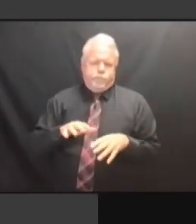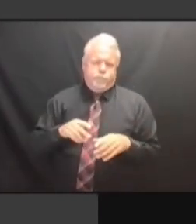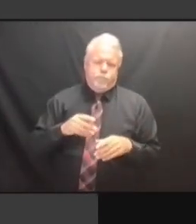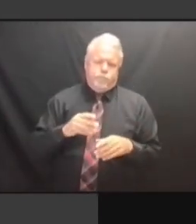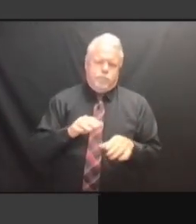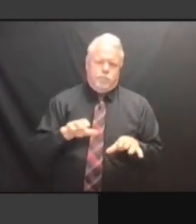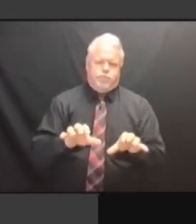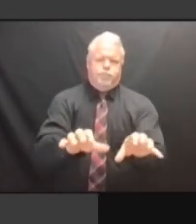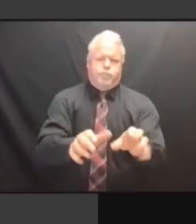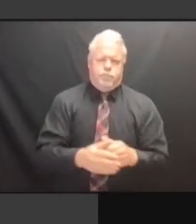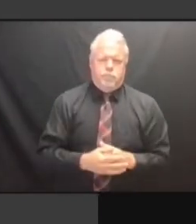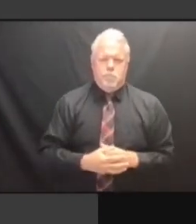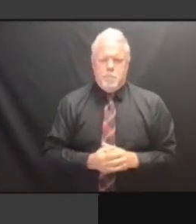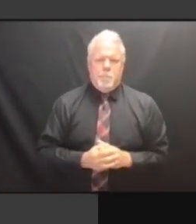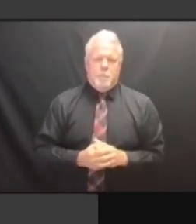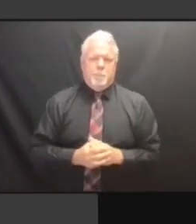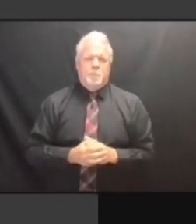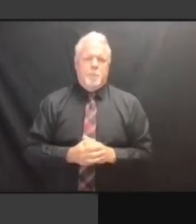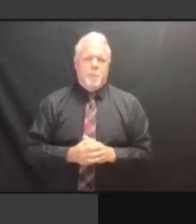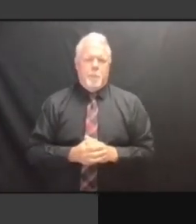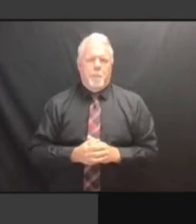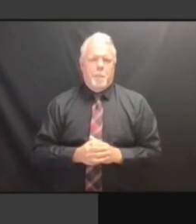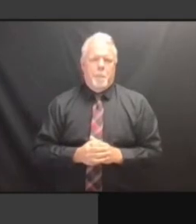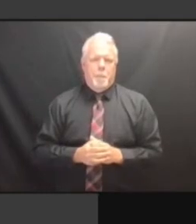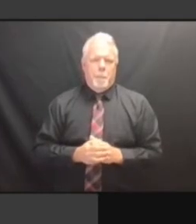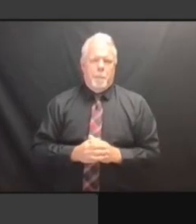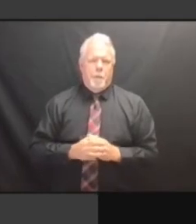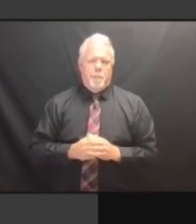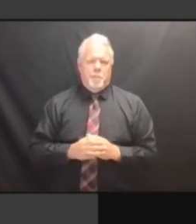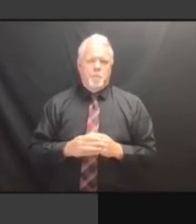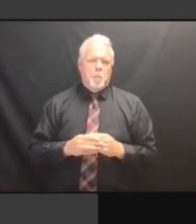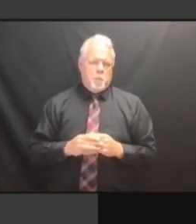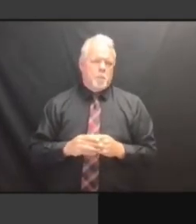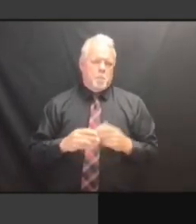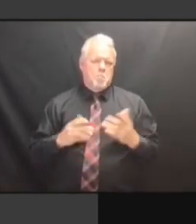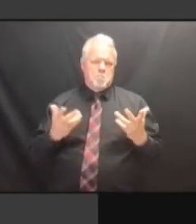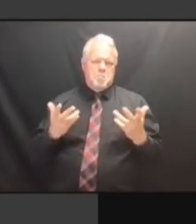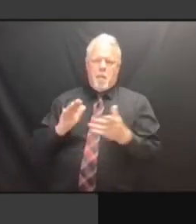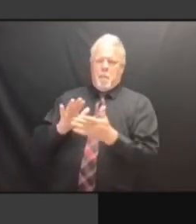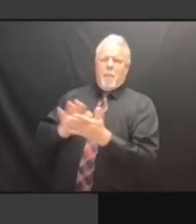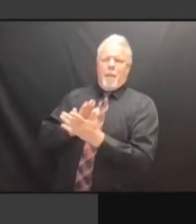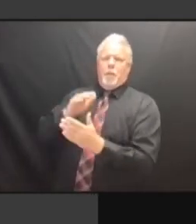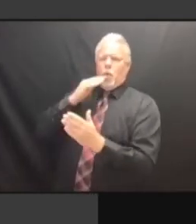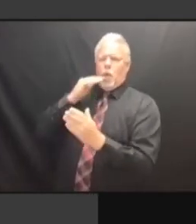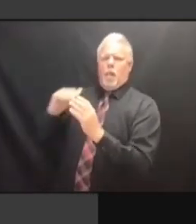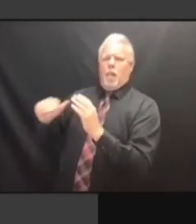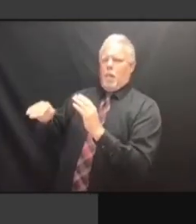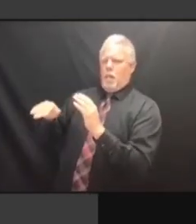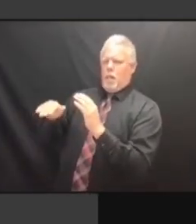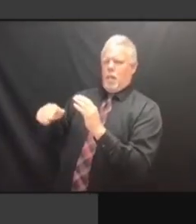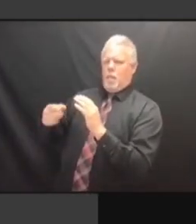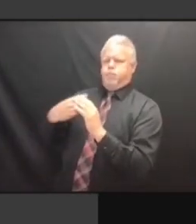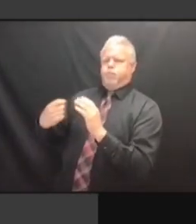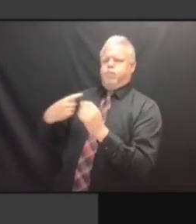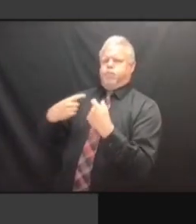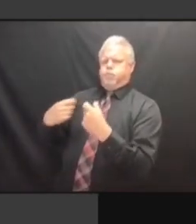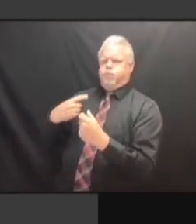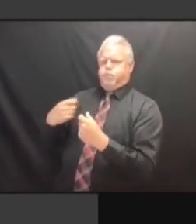IT'S NOT ELECTRONIC. THE PUBLIC CAMPAIGN FINANCE IT'S NOT ELECTRONIC. THE PUBLIC CAMPAIGN FINANCE AND THE PUBLIC CAMPAIGN FINANCE AND THE PUBLIC CAMPAIGN FINANCE AND THE THE PUBLIC CAMPAIGN FINANCE AND THE CURRENT THE PUBLIC CAMPAIGN FINANCE AND THE CURRENT CAMPAIGN THE PUBLIC CAMPAIGN FINANCE AND THE CURRENT CAMPAIGN FINANCE THE PUBLIC CAMPAIGN FINANCE AND THE CURRENT CAMPAIGN FINANCE FOR THE CURRENT CAMPAIGN FINANCE FOR THE CURRENT CAMPAIGN FINANCE FOR THE THE CURRENT CAMPAIGN FINANCE FOR THE [ THE CURRENT CAMPAIGN FINANCE FOR THE [ INAUDIBLE THE CURRENT CAMPAIGN FINANCE FOR THE THE CURRENT CAMPAIGN FINANCE FOR THE PROGRAM THE CURRENT CAMPAIGN FINANCE FOR THE PROGRAM ALWAYS THE PROGRAM ALWAYS THE PROGRAM ALWAYS STARTS THE PROGRAM ALWAYS STARTS WITH THE PROGRAM ALWAYS STARTS WITH SOME THE PROGRAM ALWAYS STARTS WITH SOME KIND THE PROGRAM ALWAYS STARTS WITH SOME KIND OF STARTS WITH SOME KIND OF STARTS WITH SOME KIND OF ORIGINAL STARTS WITH SOME KIND OF ORIGINAL DOCUMENT